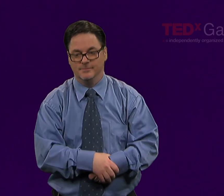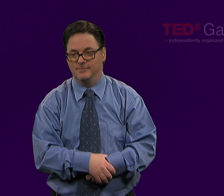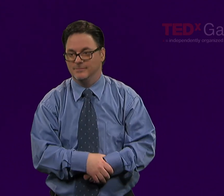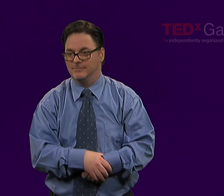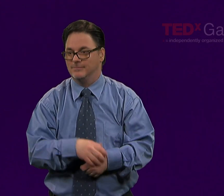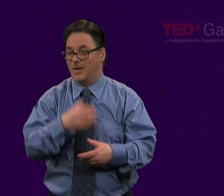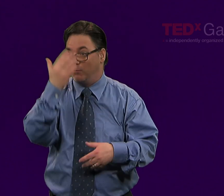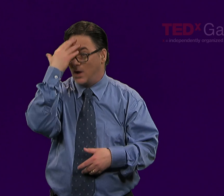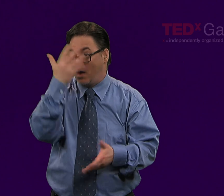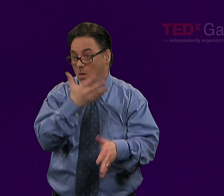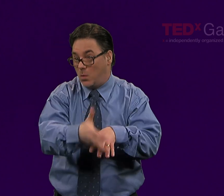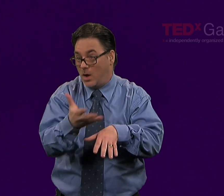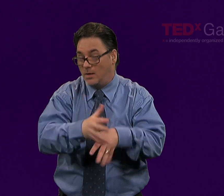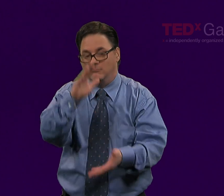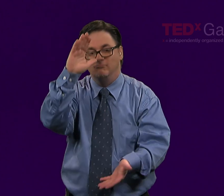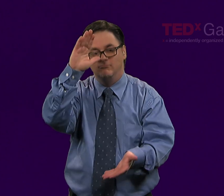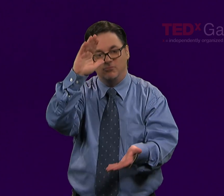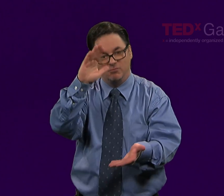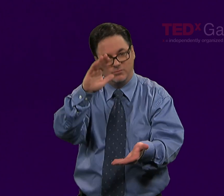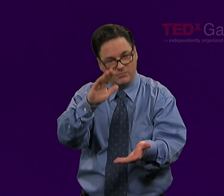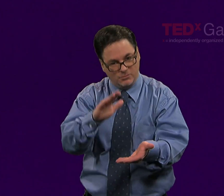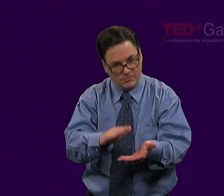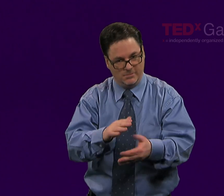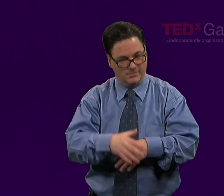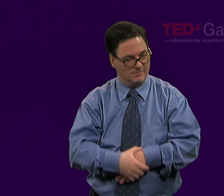We can then reduce that mental clutter.